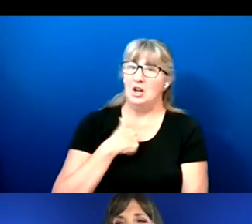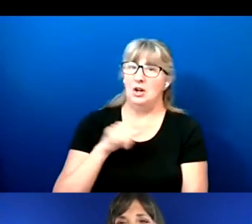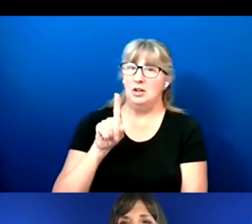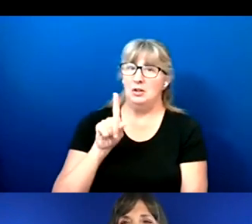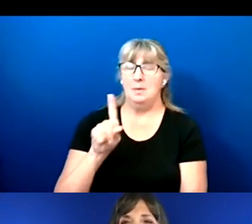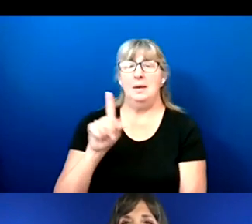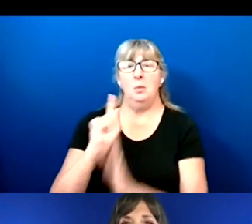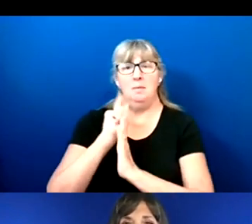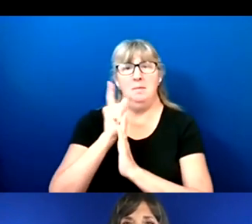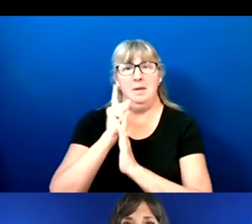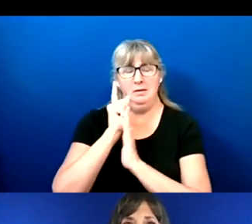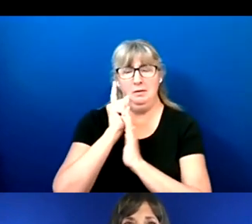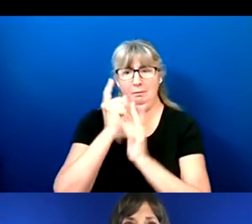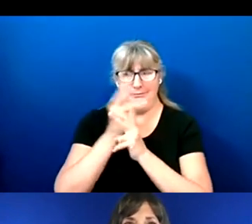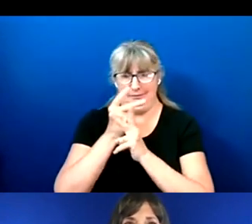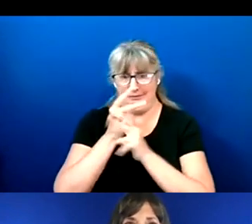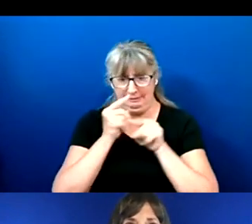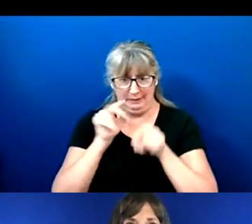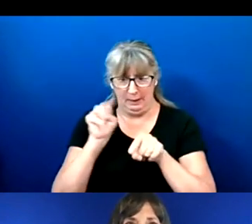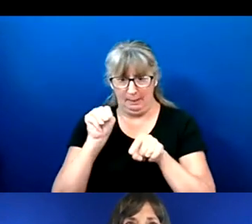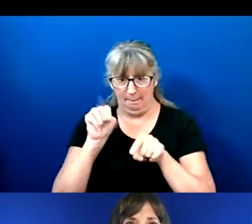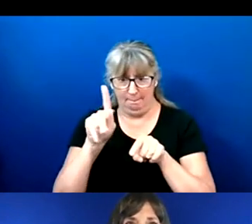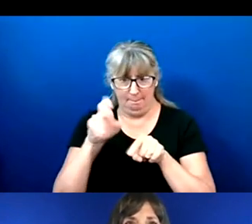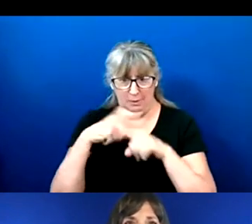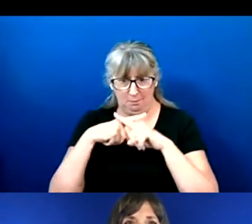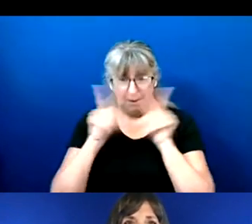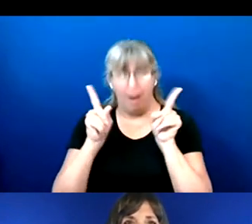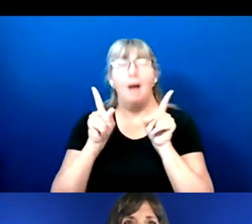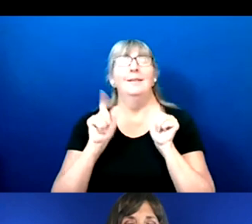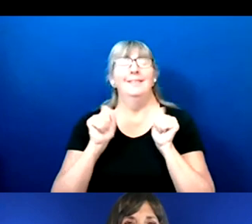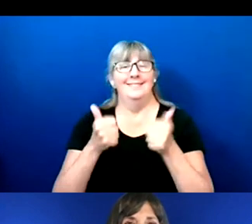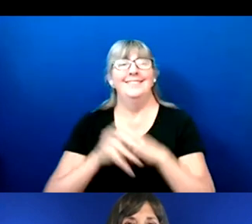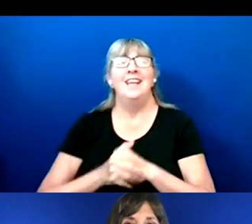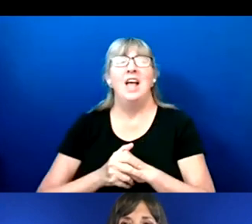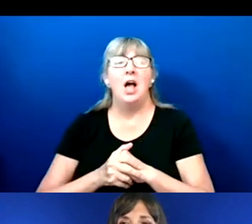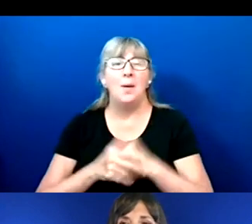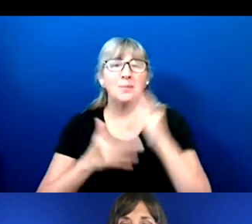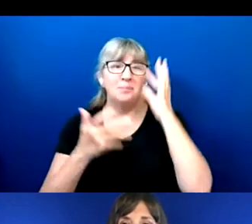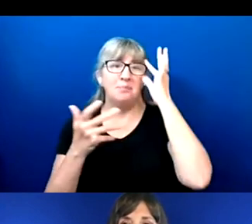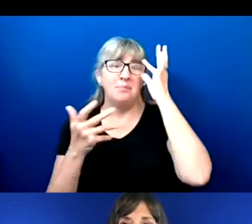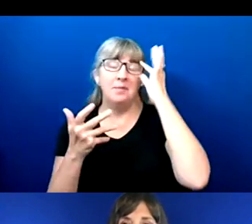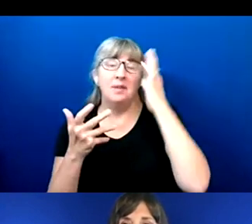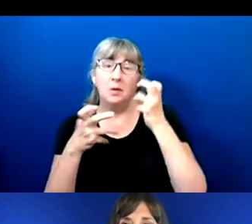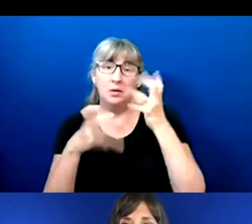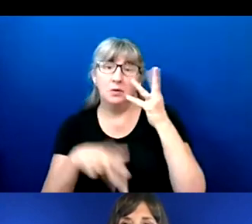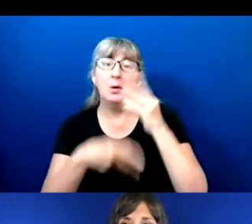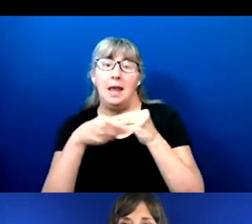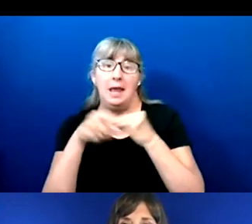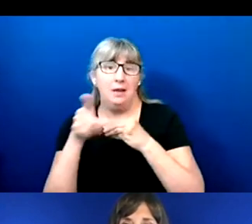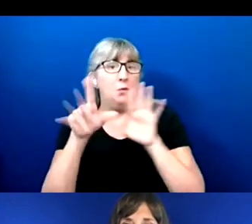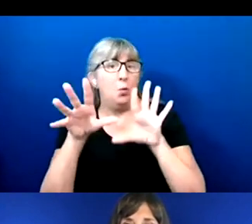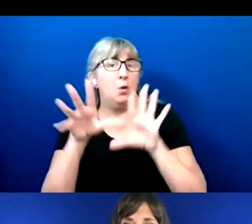Sorry, it took me a minute to find the unmute button. So I just want to piggyback on the wonderful answer of my two fellow panelists I think